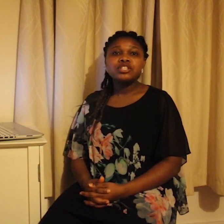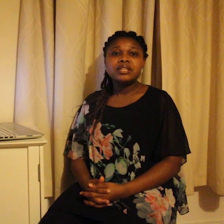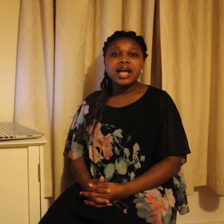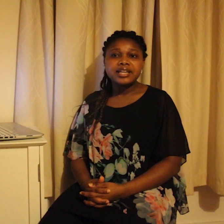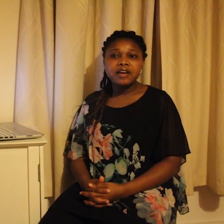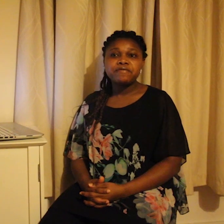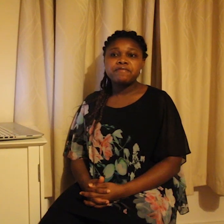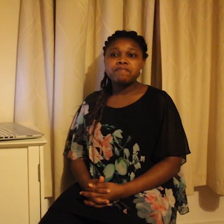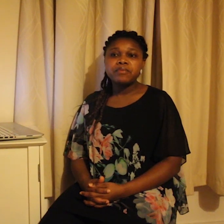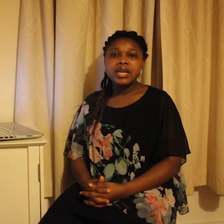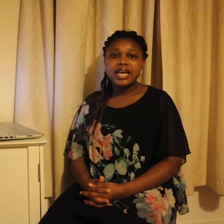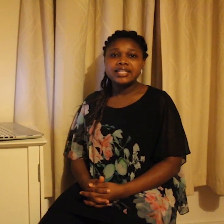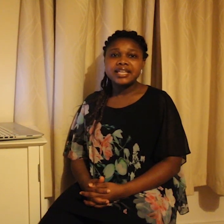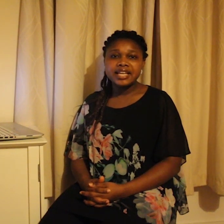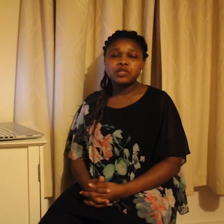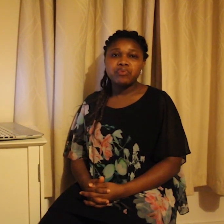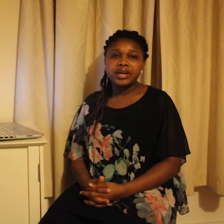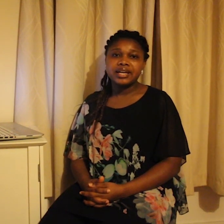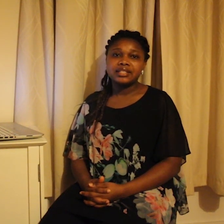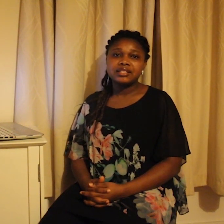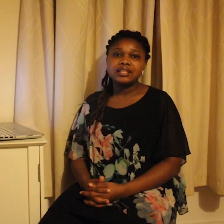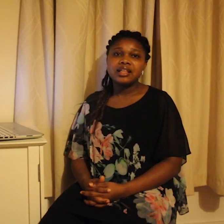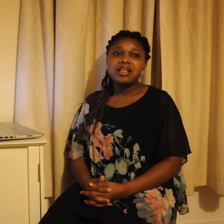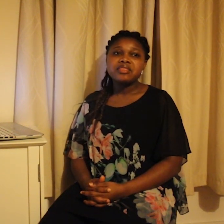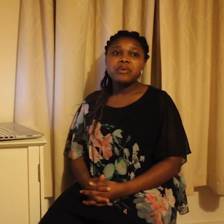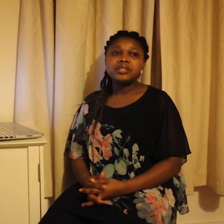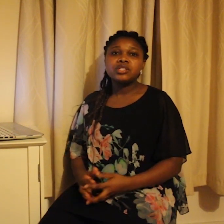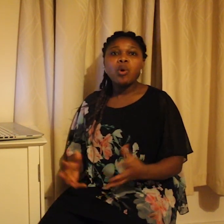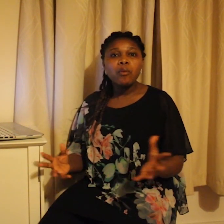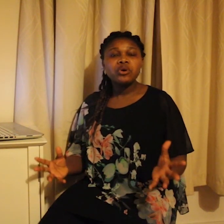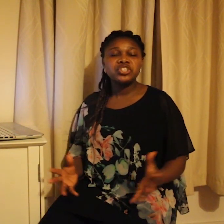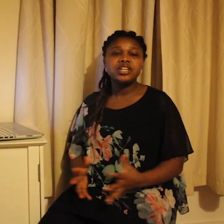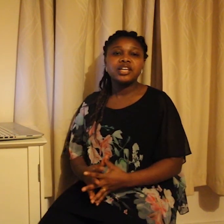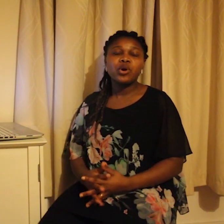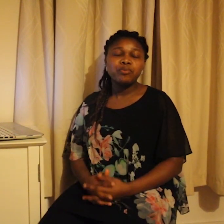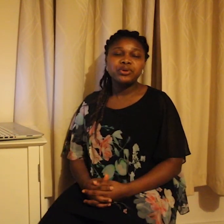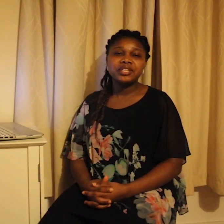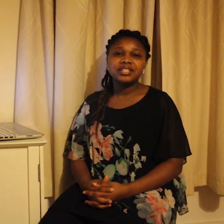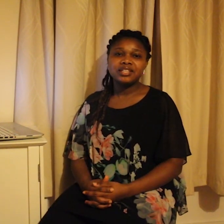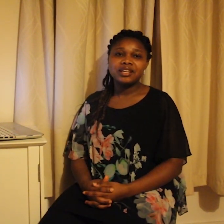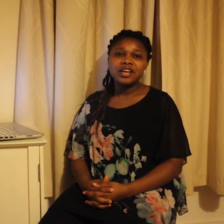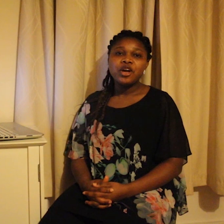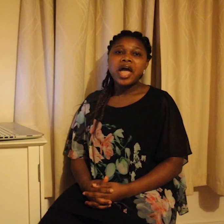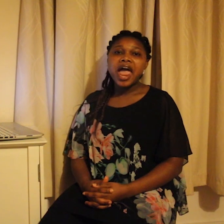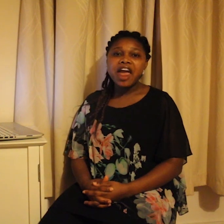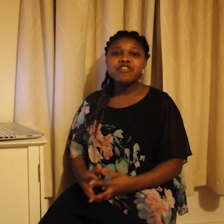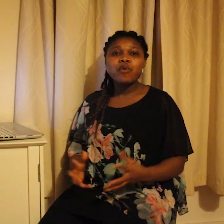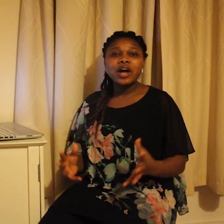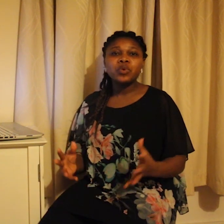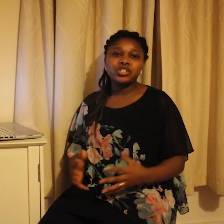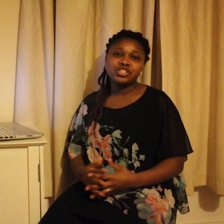when a Deaf lady gets pregnant, there is commotion in the community, everyone wants